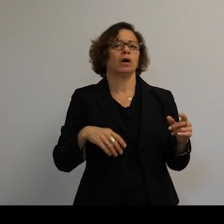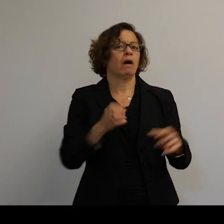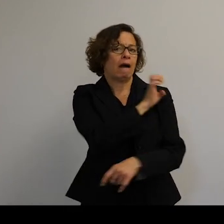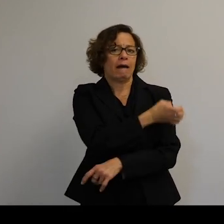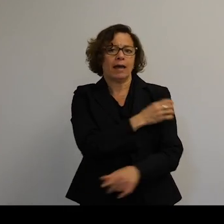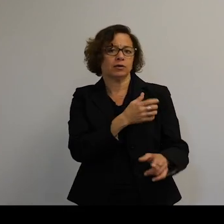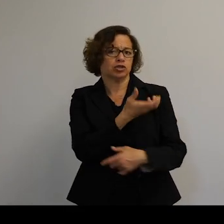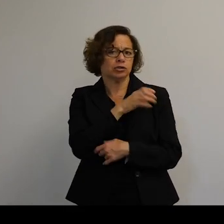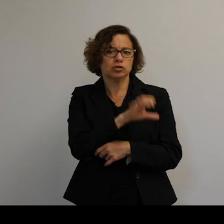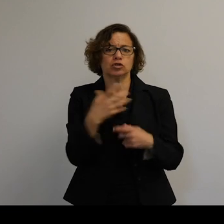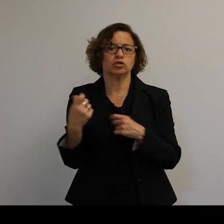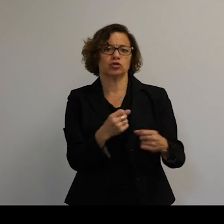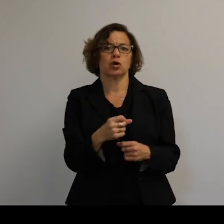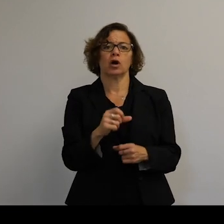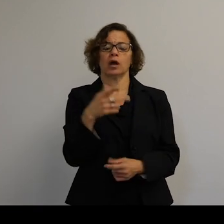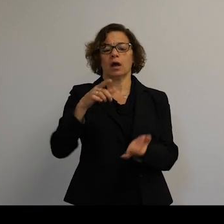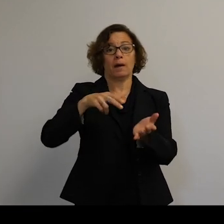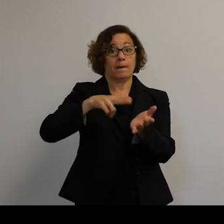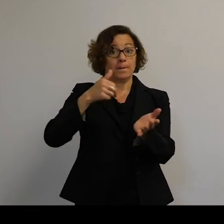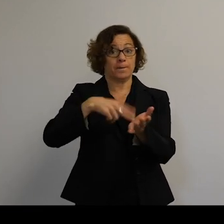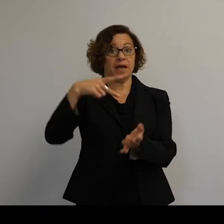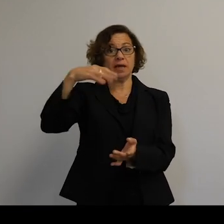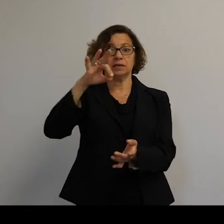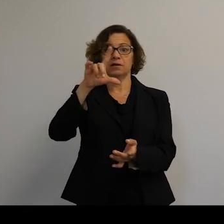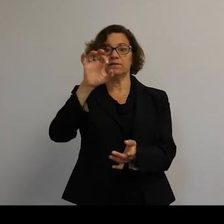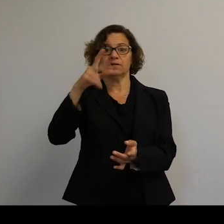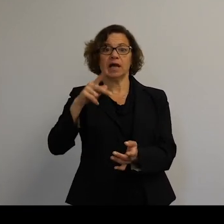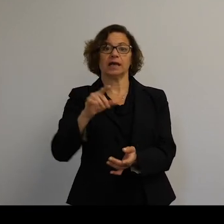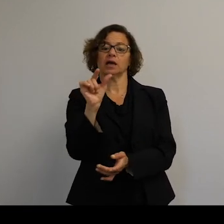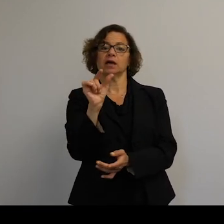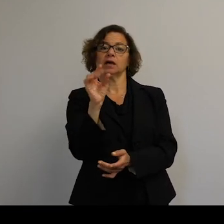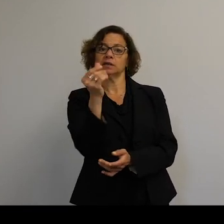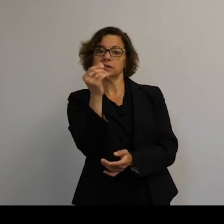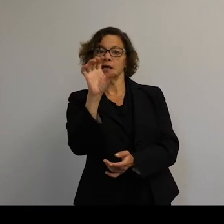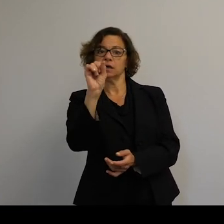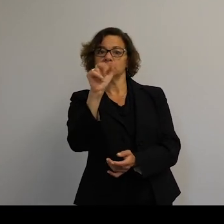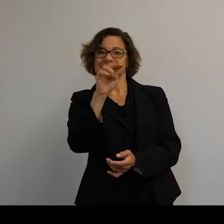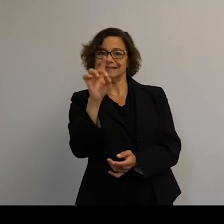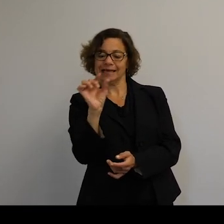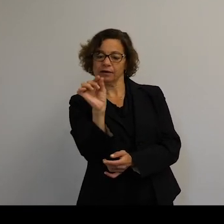And something the size of a paint fleck or a small grain of sand moving at seven kilometers per second